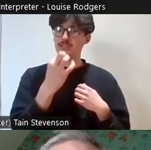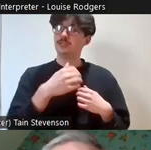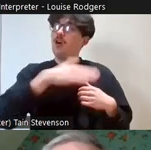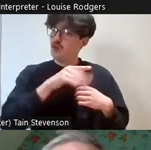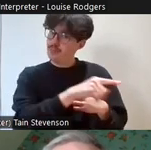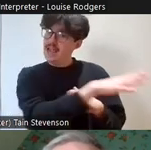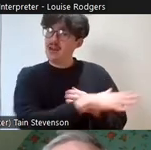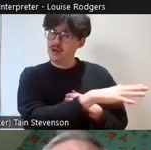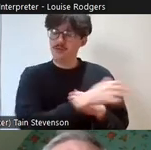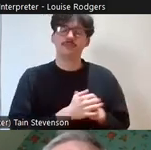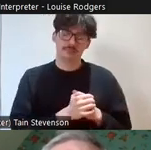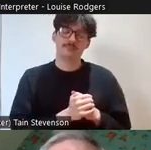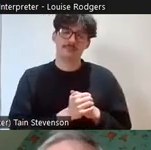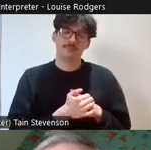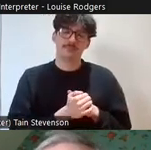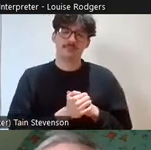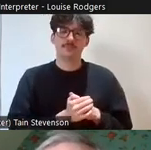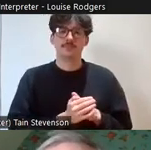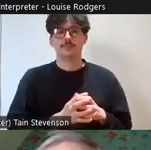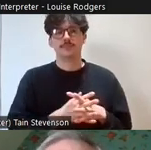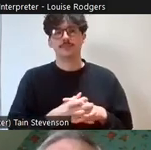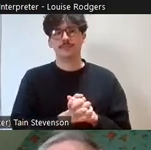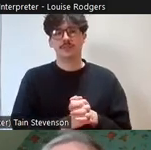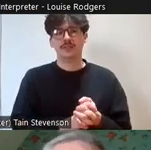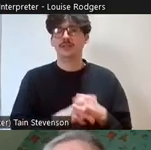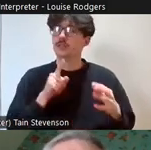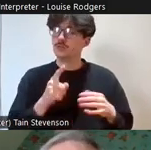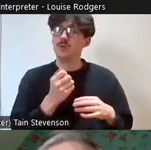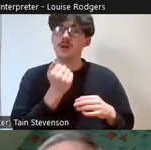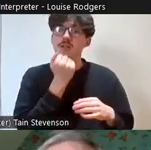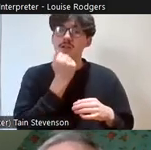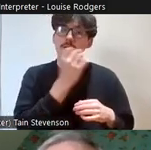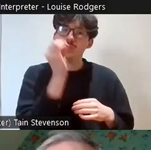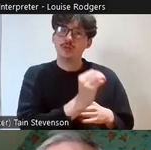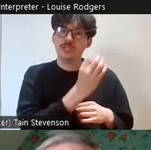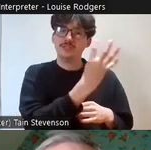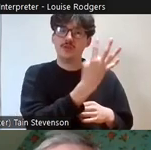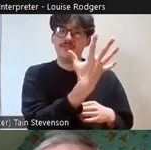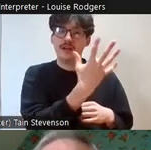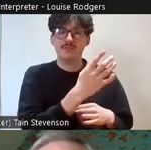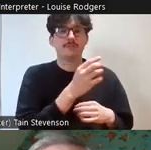only 45% in terms of the number of projects, it's accounting for 50% of the volunteers so there's